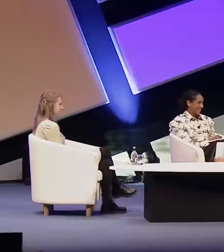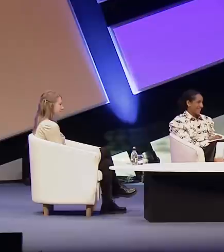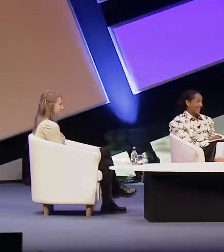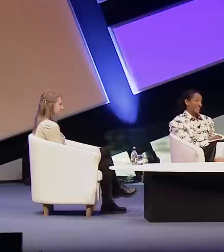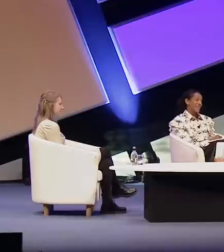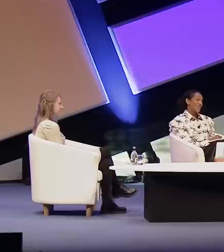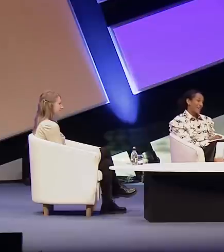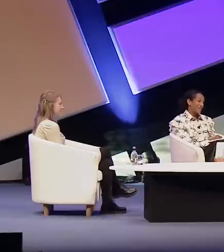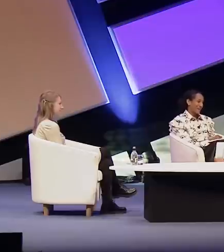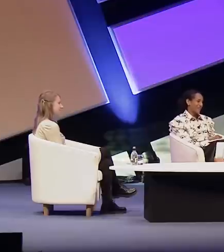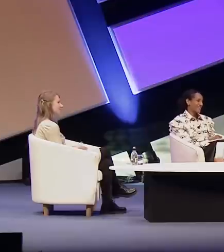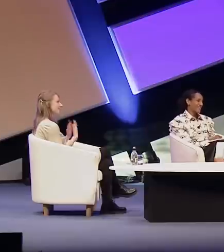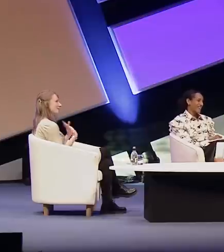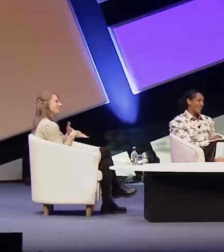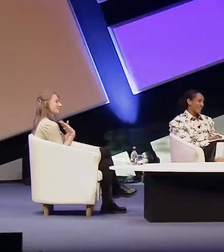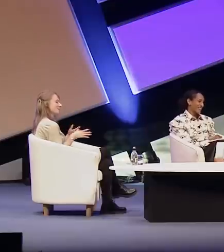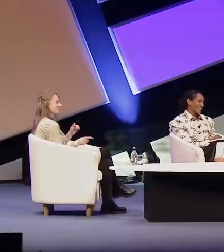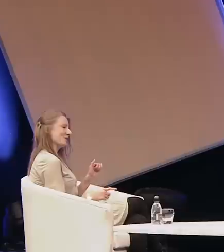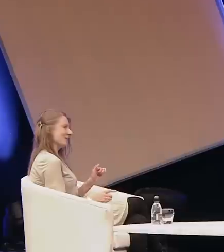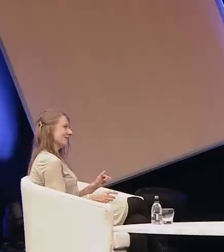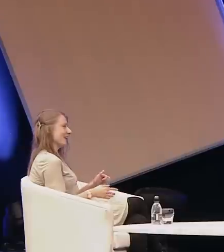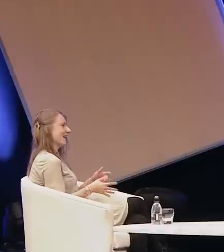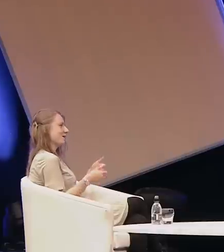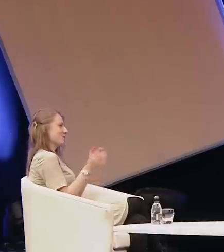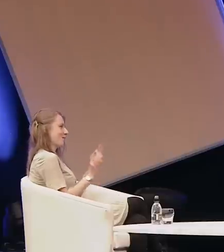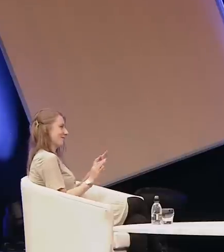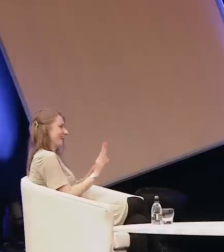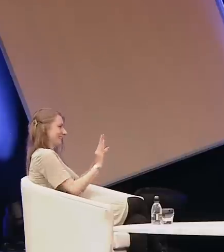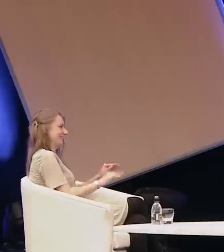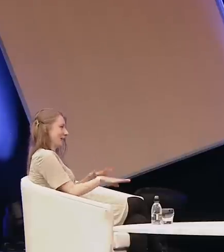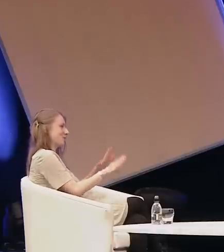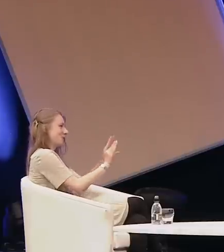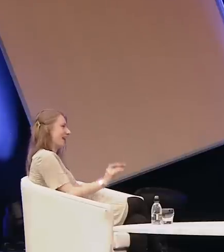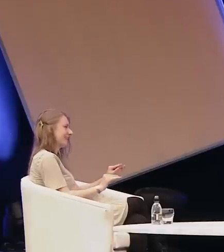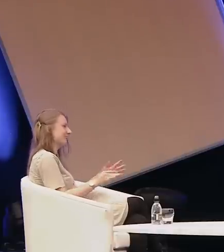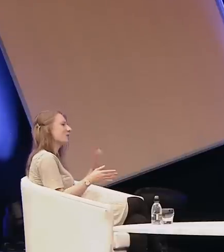That is an incredible note on which to end. Rose Ayling-Ellis everybody, thank you!